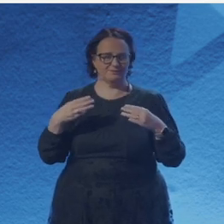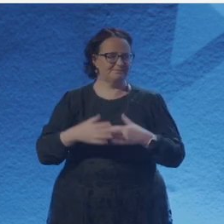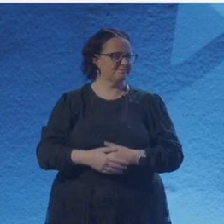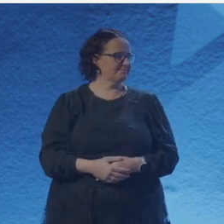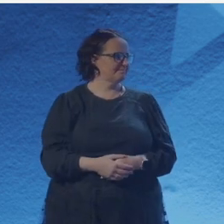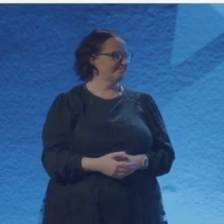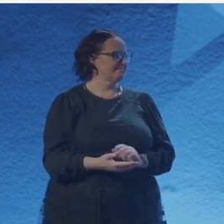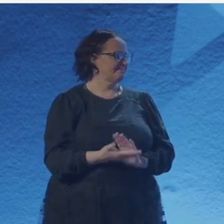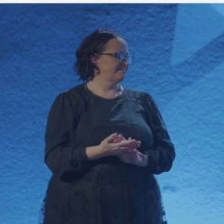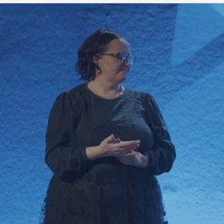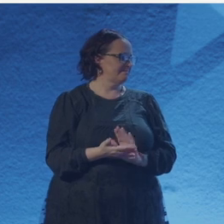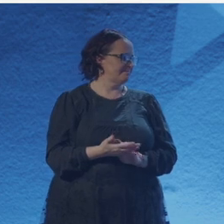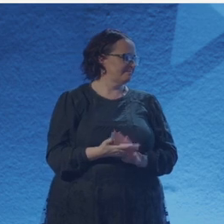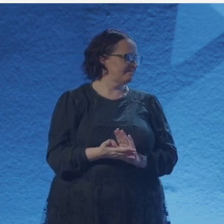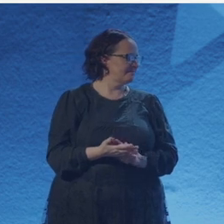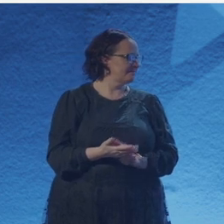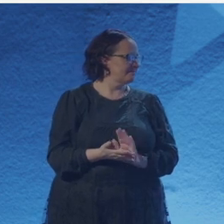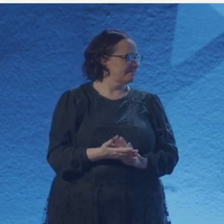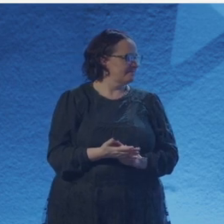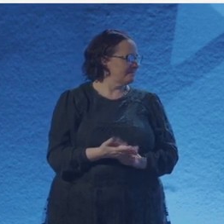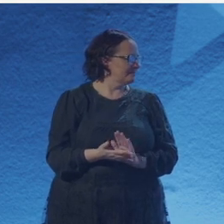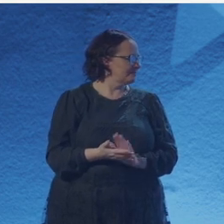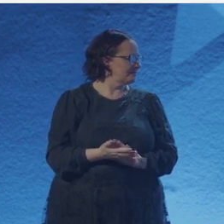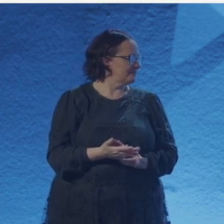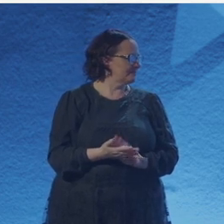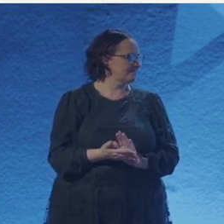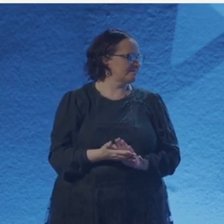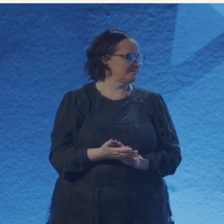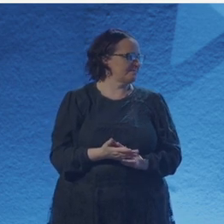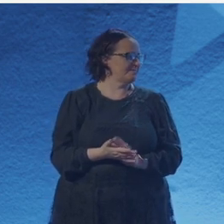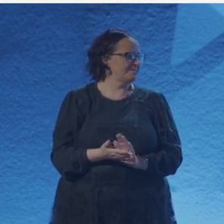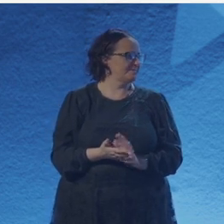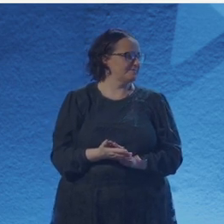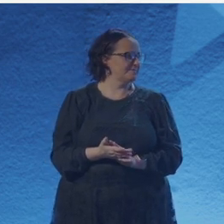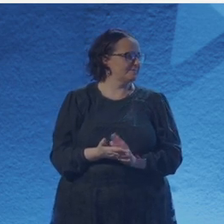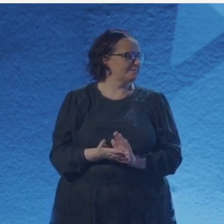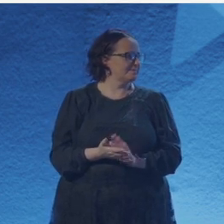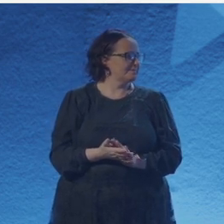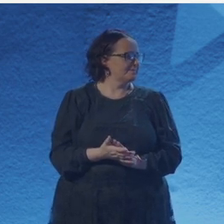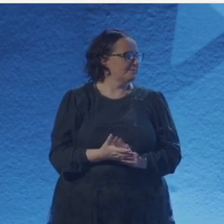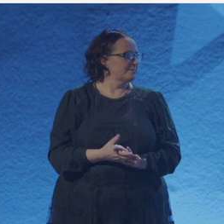or you take that chance when you skip or you trip or you fall. The best poems that can ever be written,